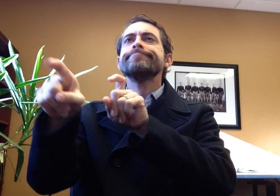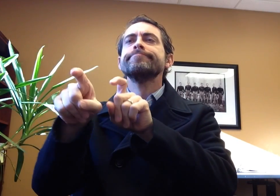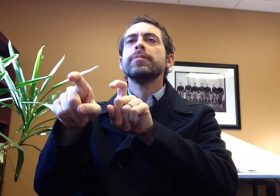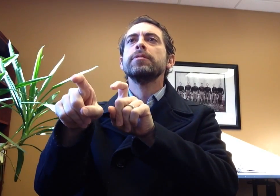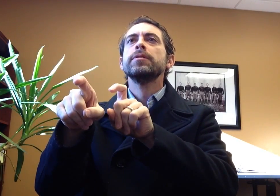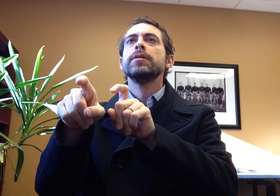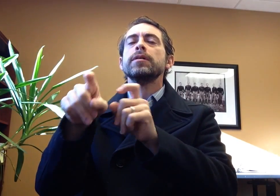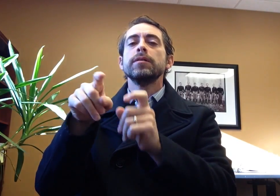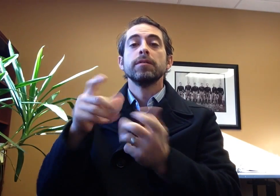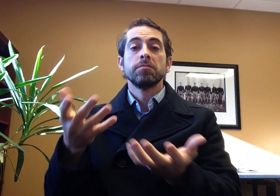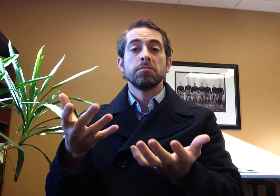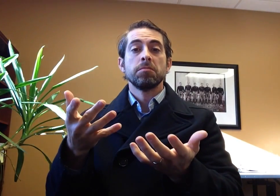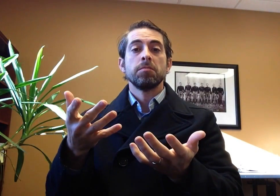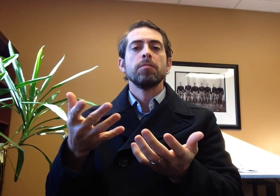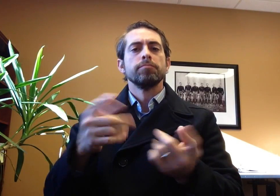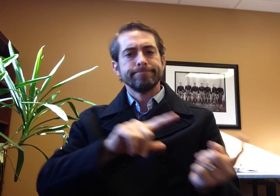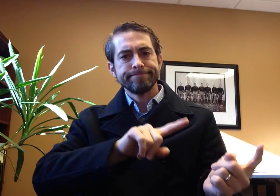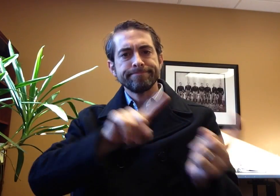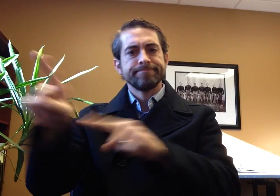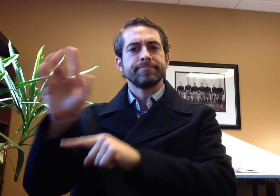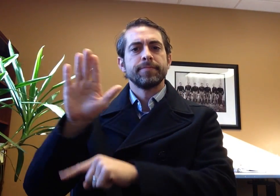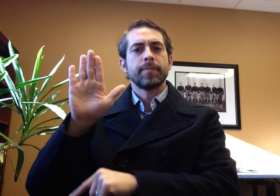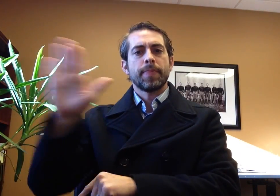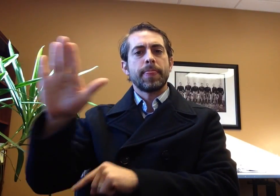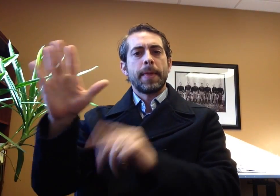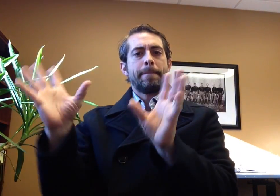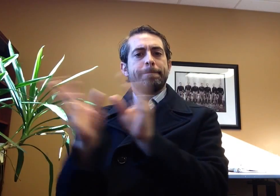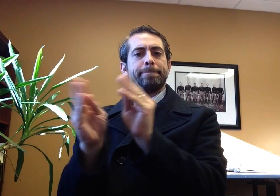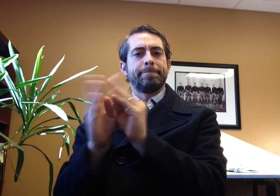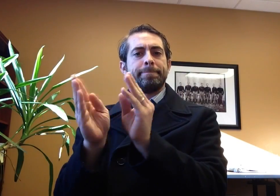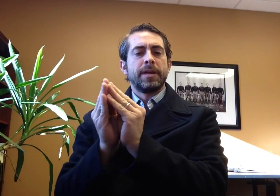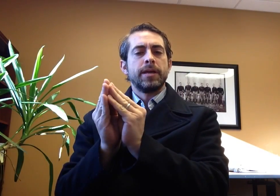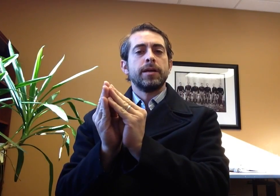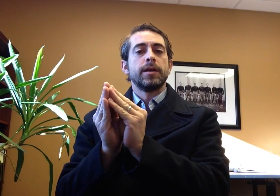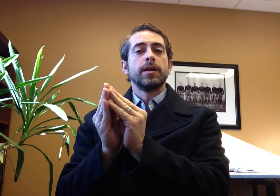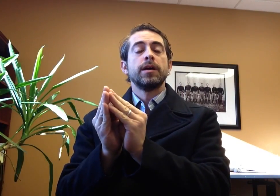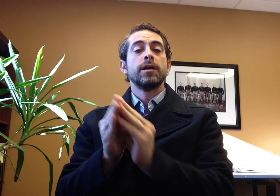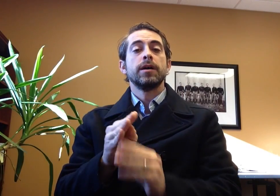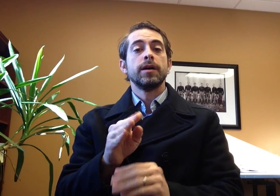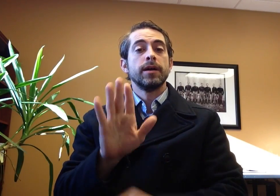this opportunity will provide you the ability to ask questions and hear about